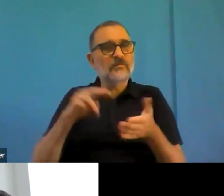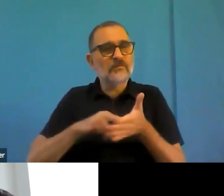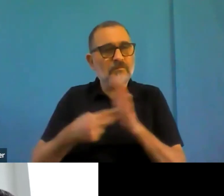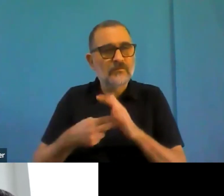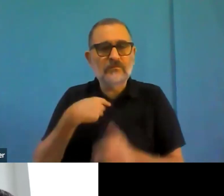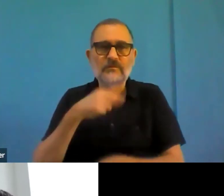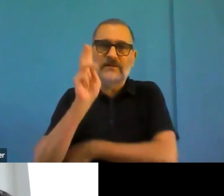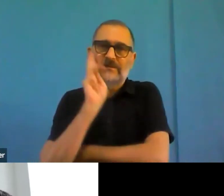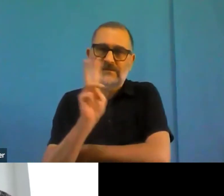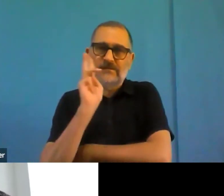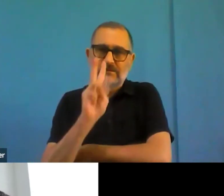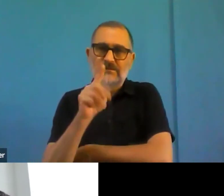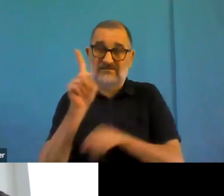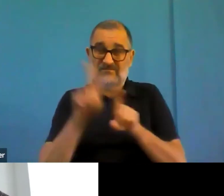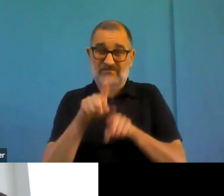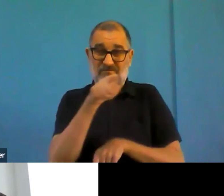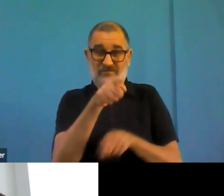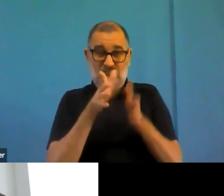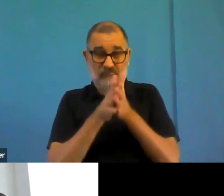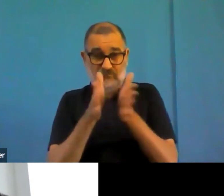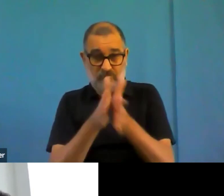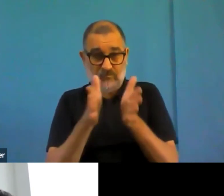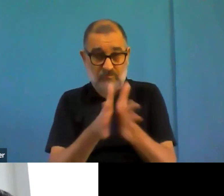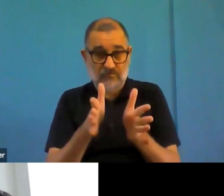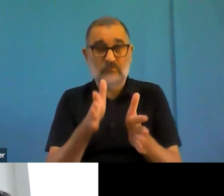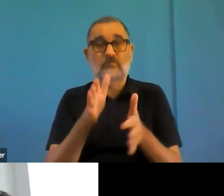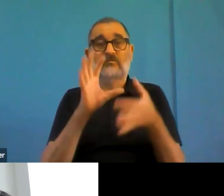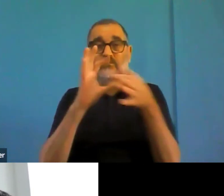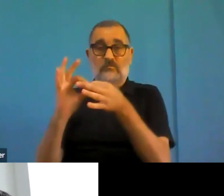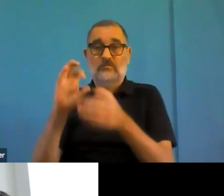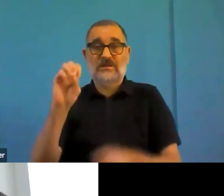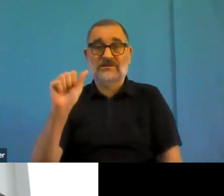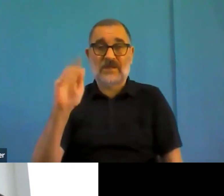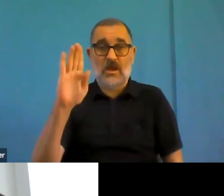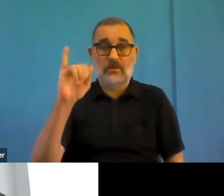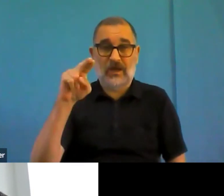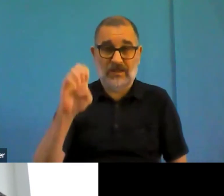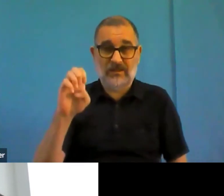simple communication about what's important for people with disabilities themselves, the